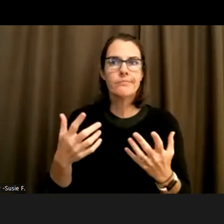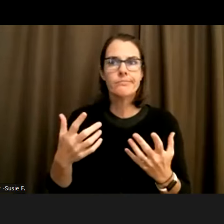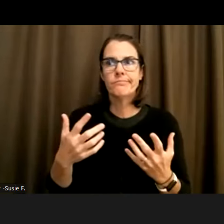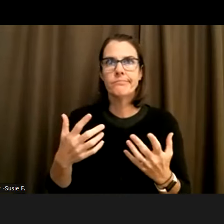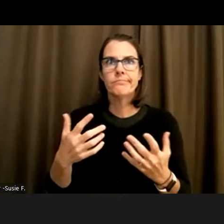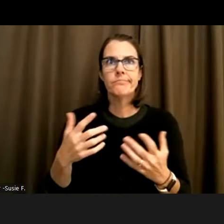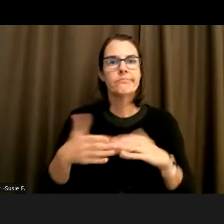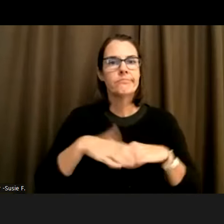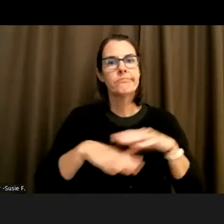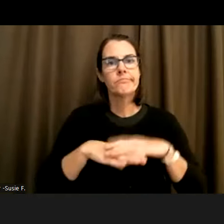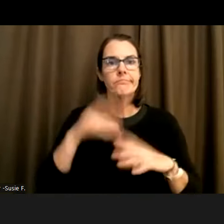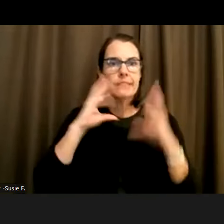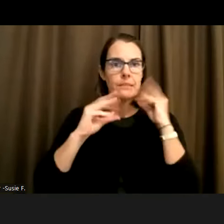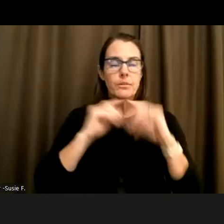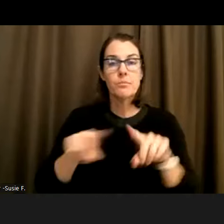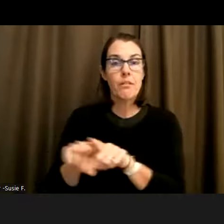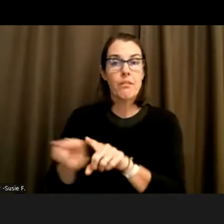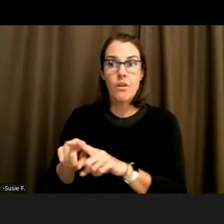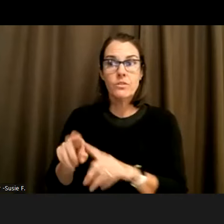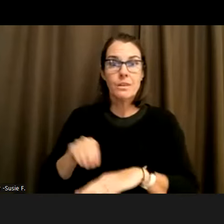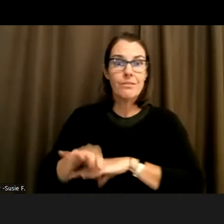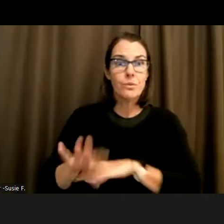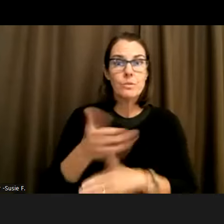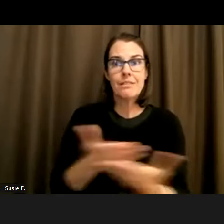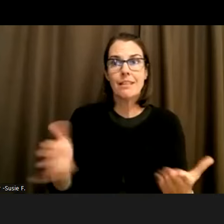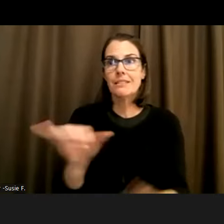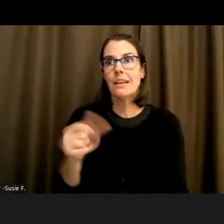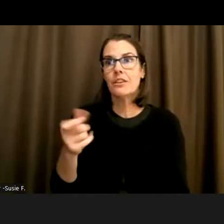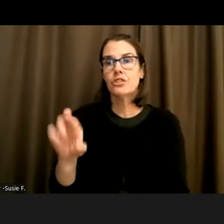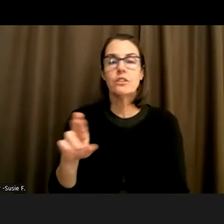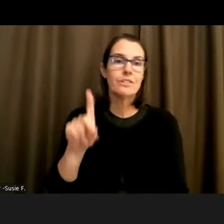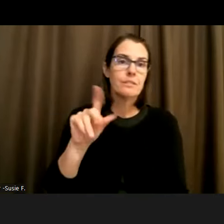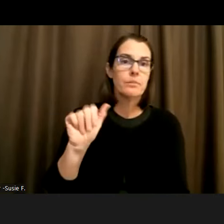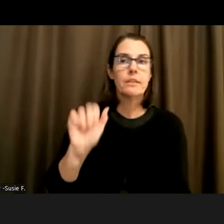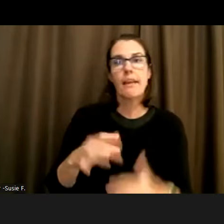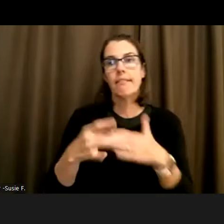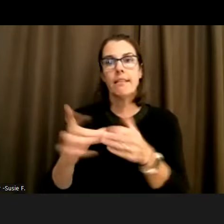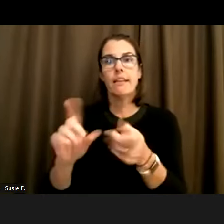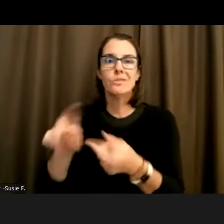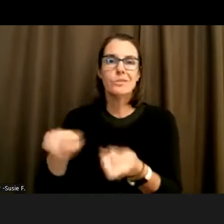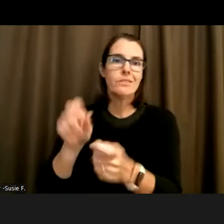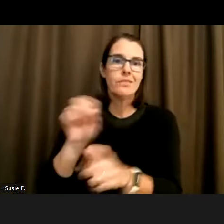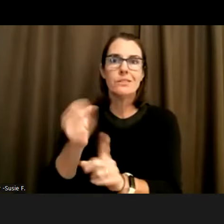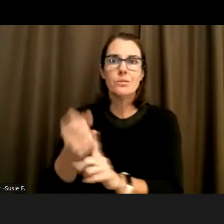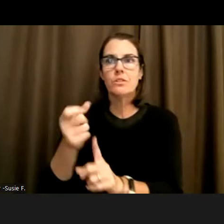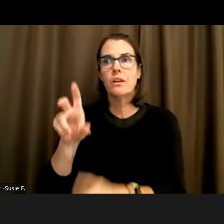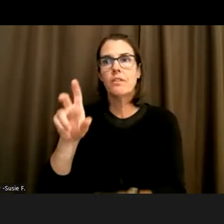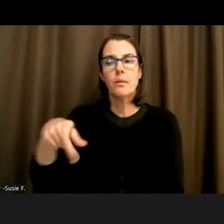but it also overplays things how it's like gender and disability can like lead to certain instances of like PTSD and domestic violence and the way